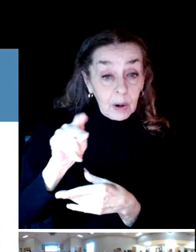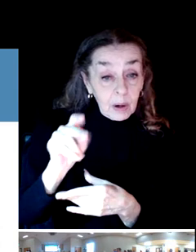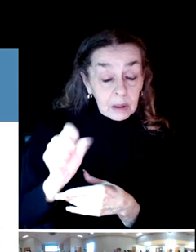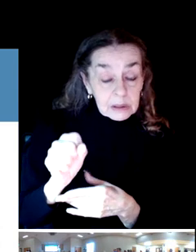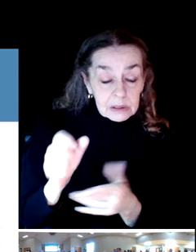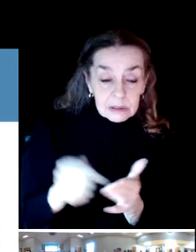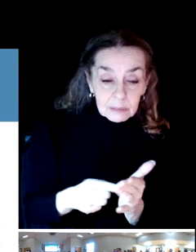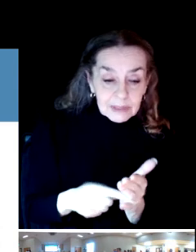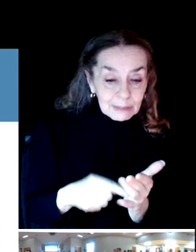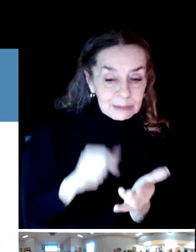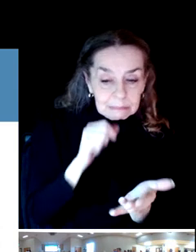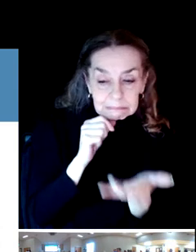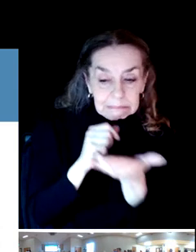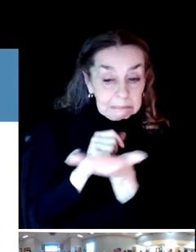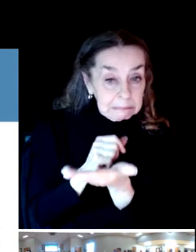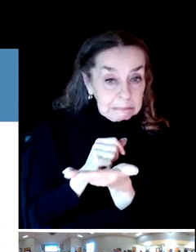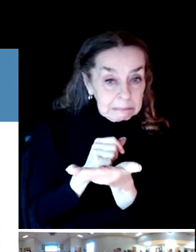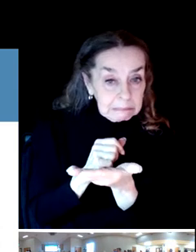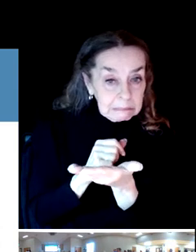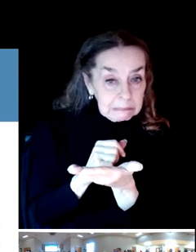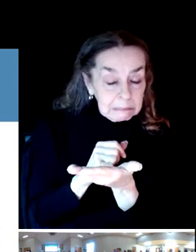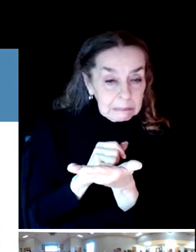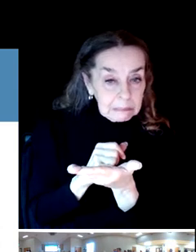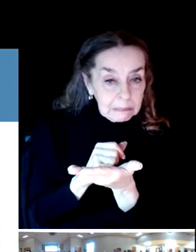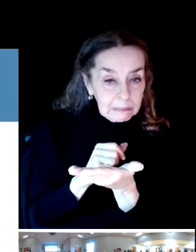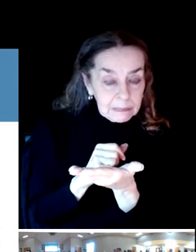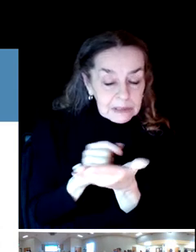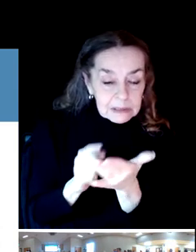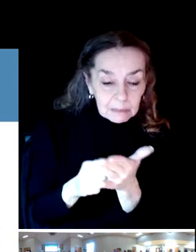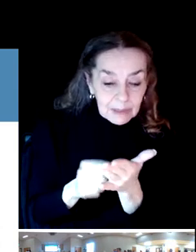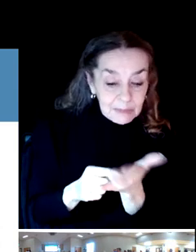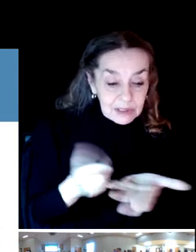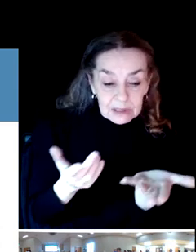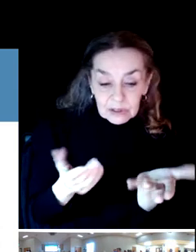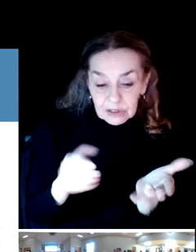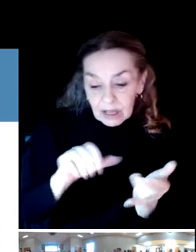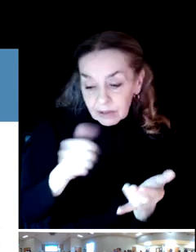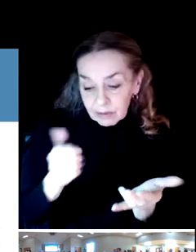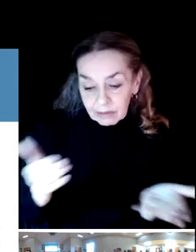And again, there are outside issues that occur here. We heard about the vandalism.